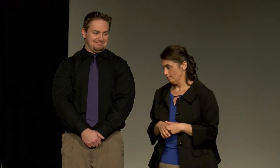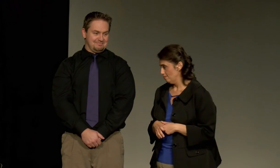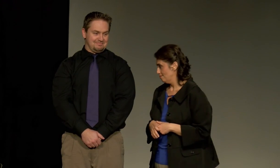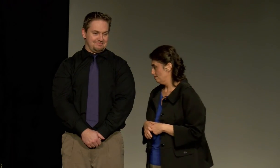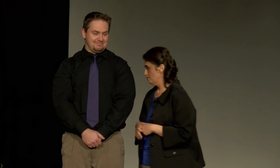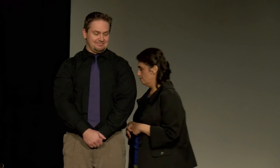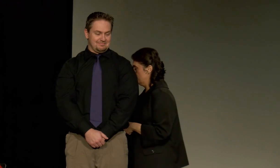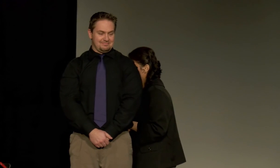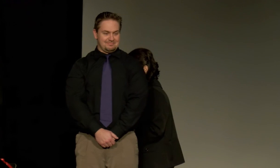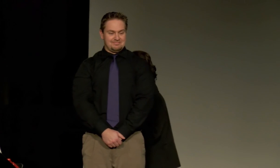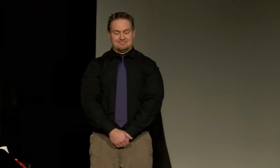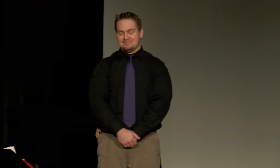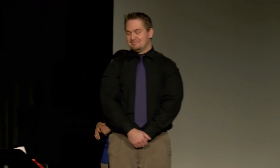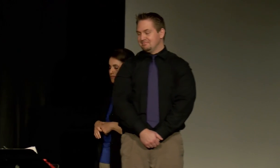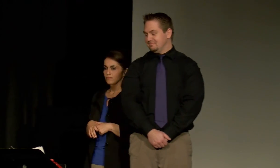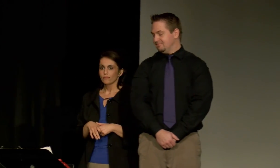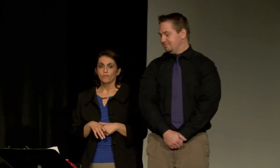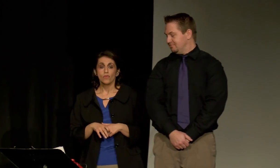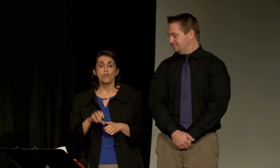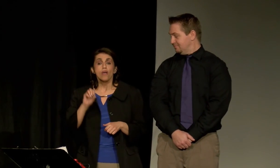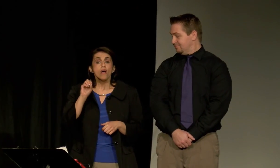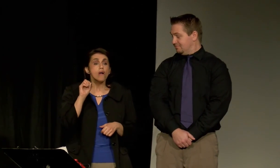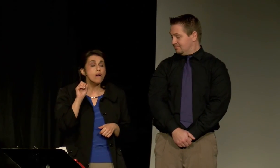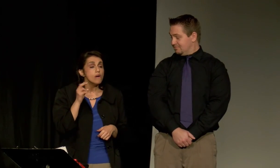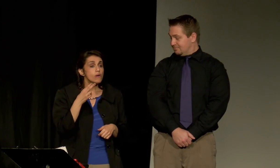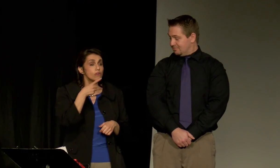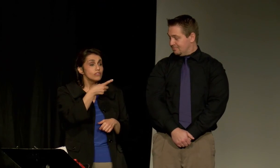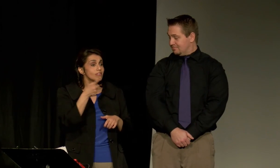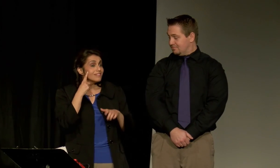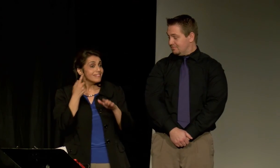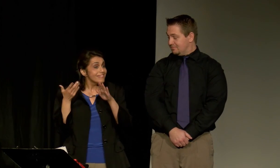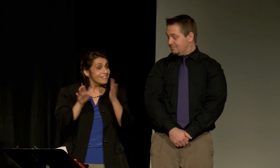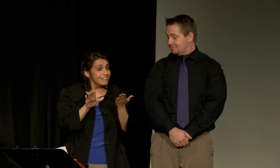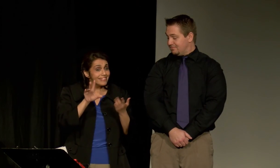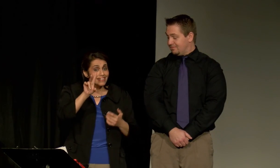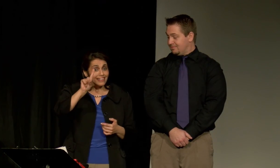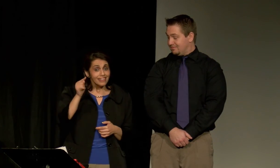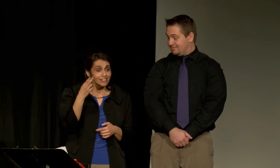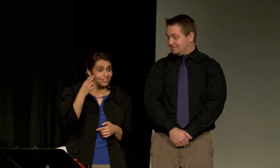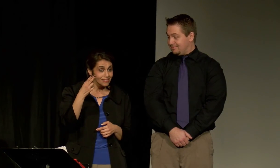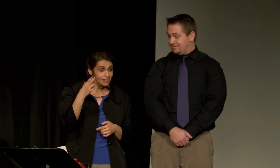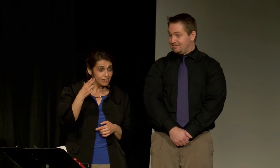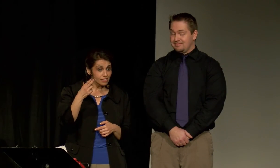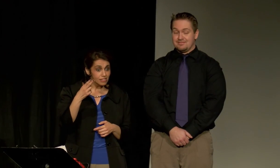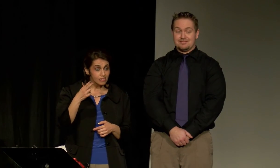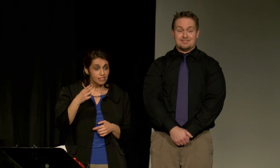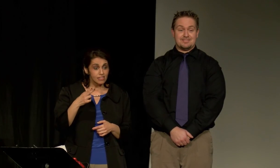That's the voice you're hearing. Oh, you're death.